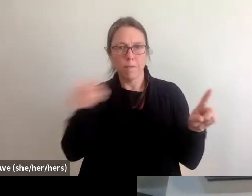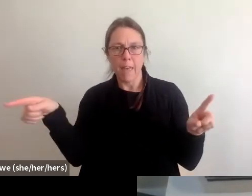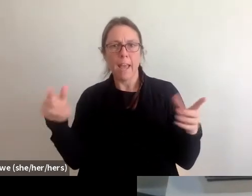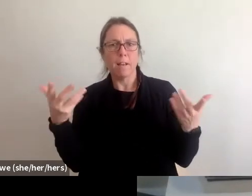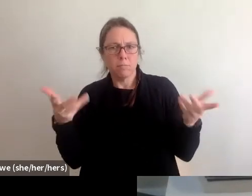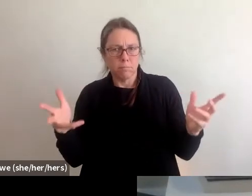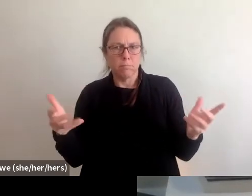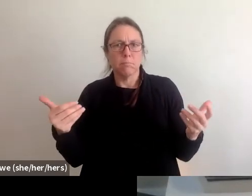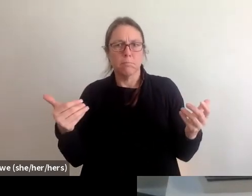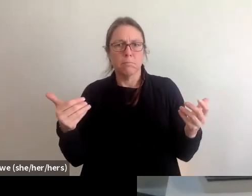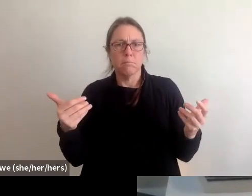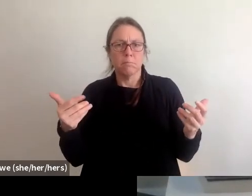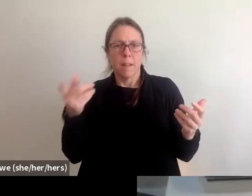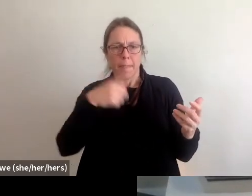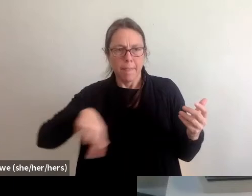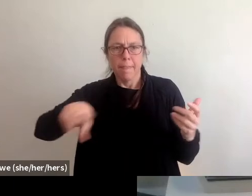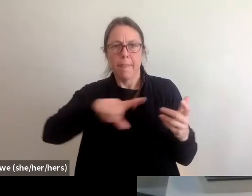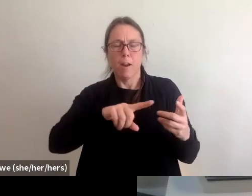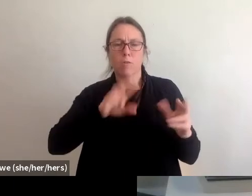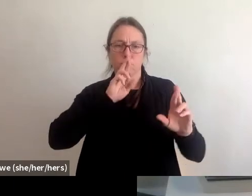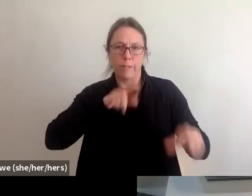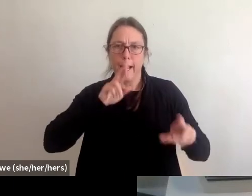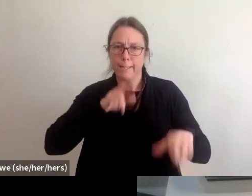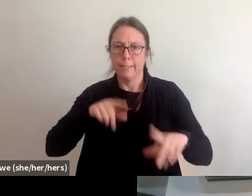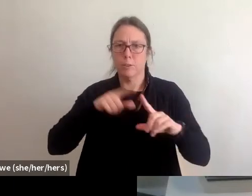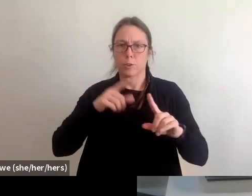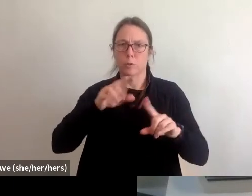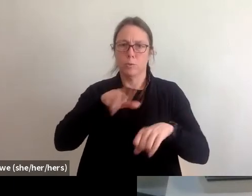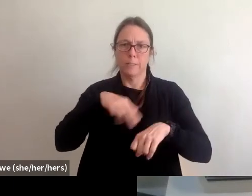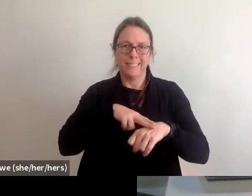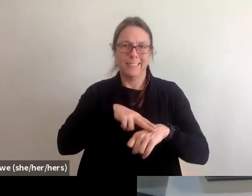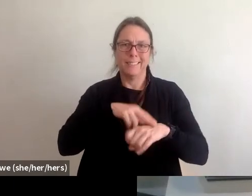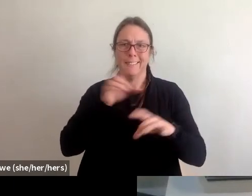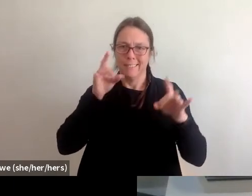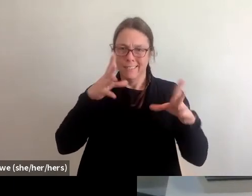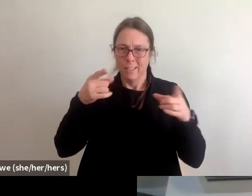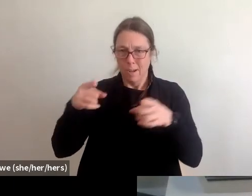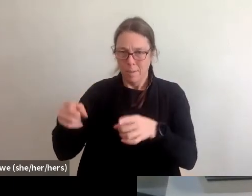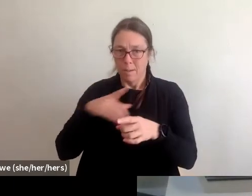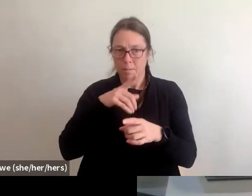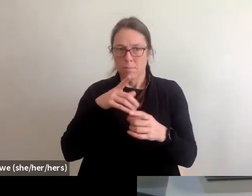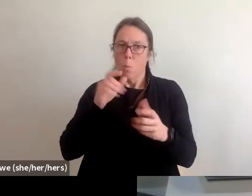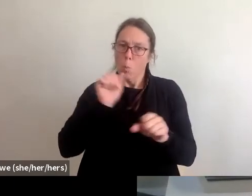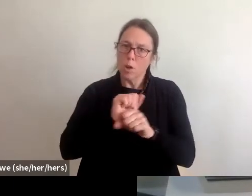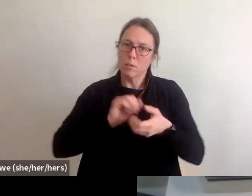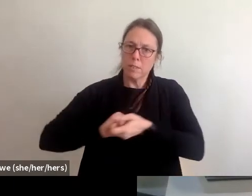and is kind of reacting to the disaster so y'all can react together. Oftentimes those groups kind of come together